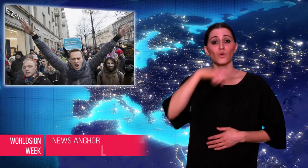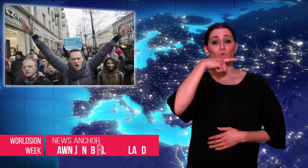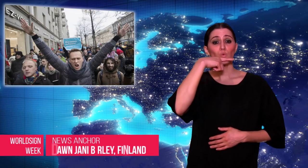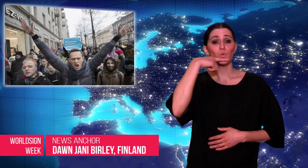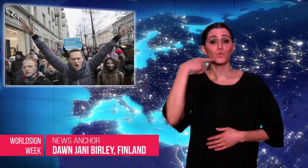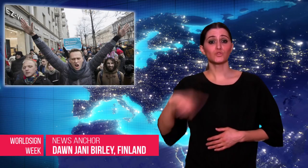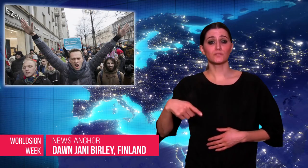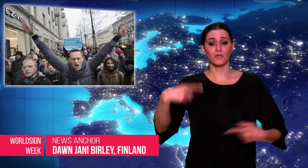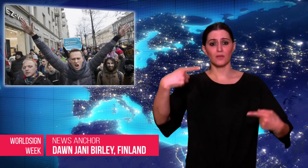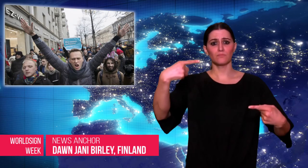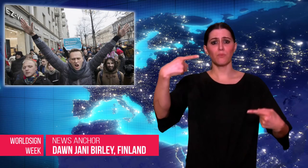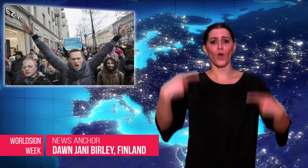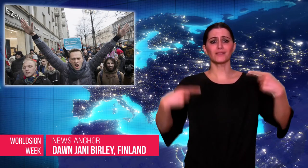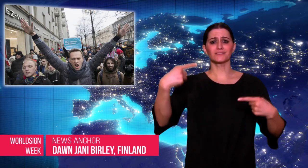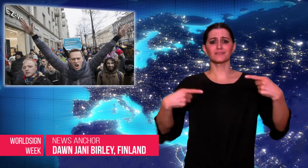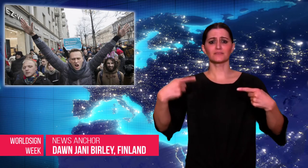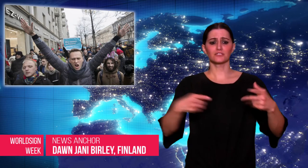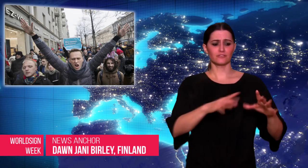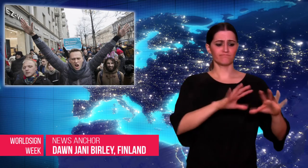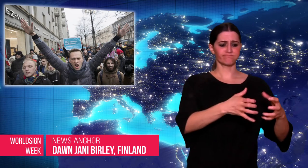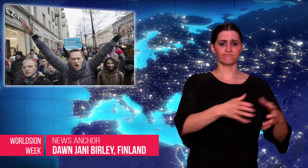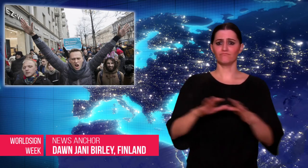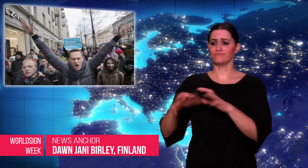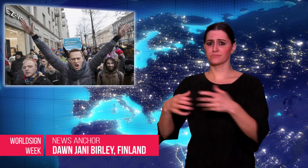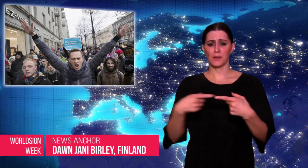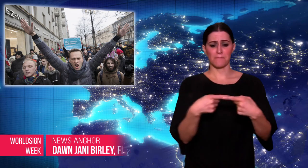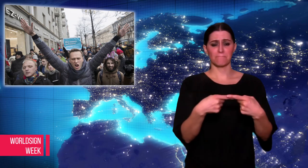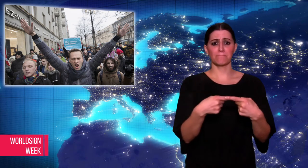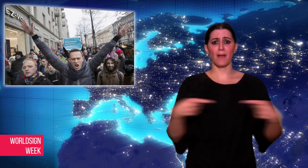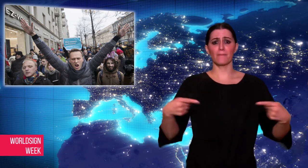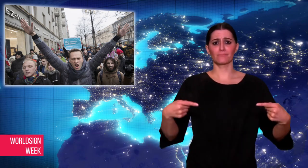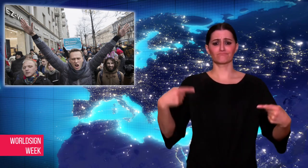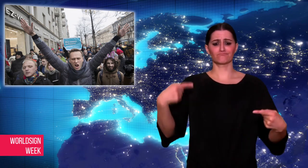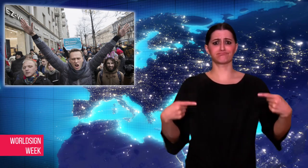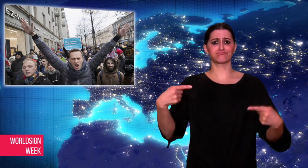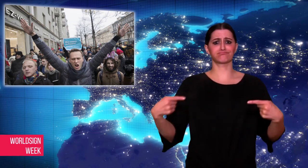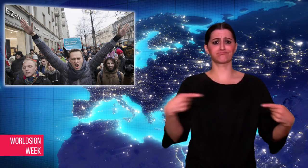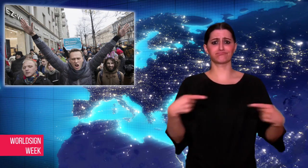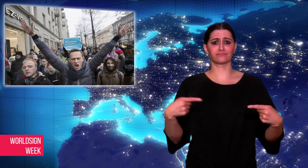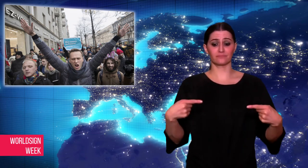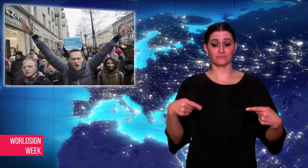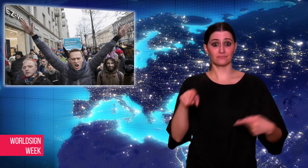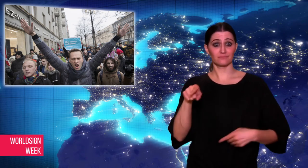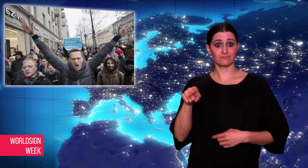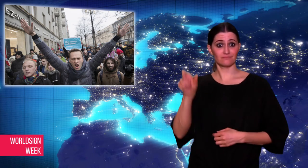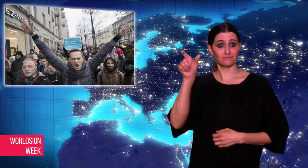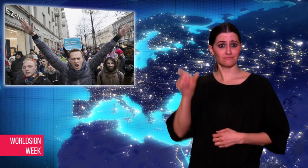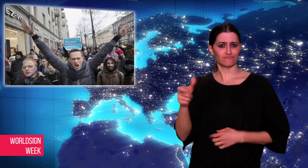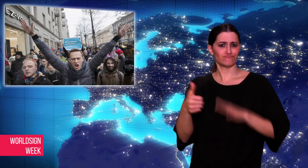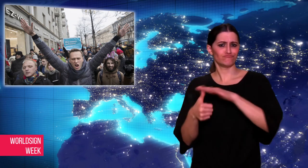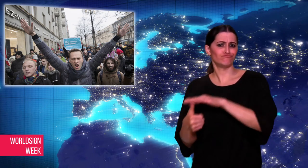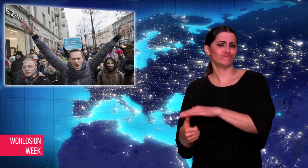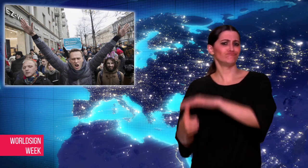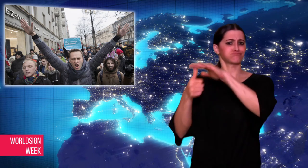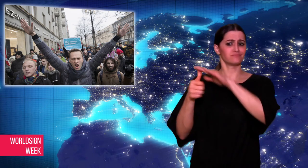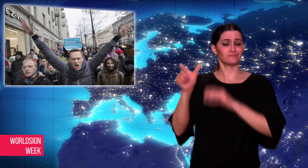Dawn: Russian opposition leader arrested